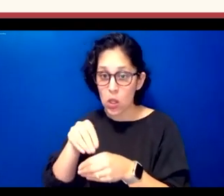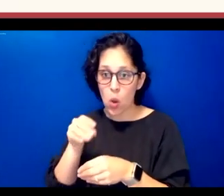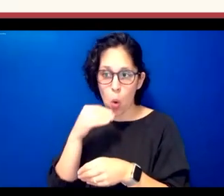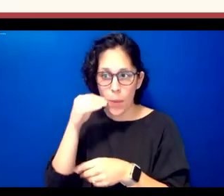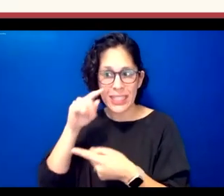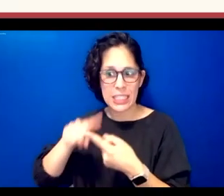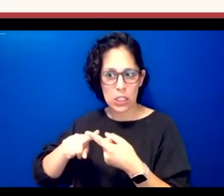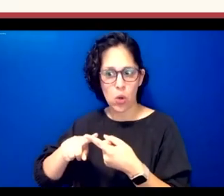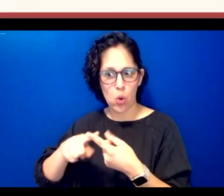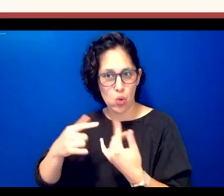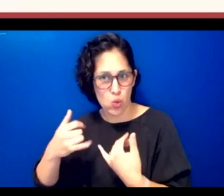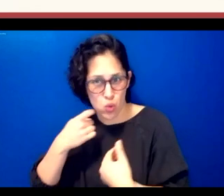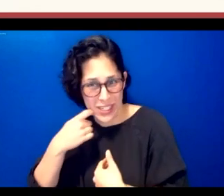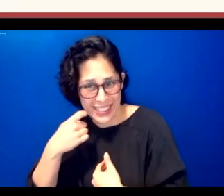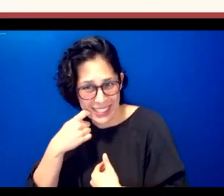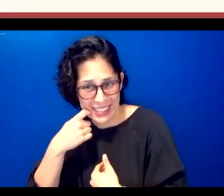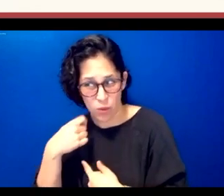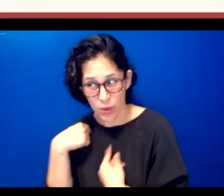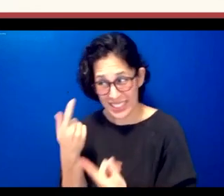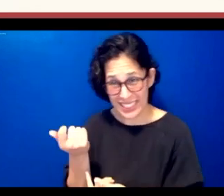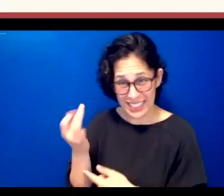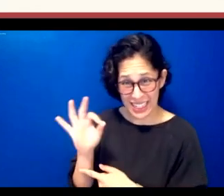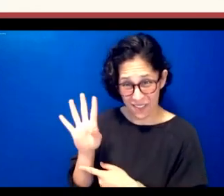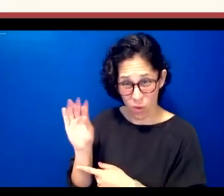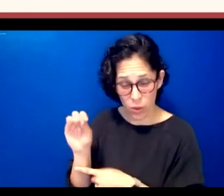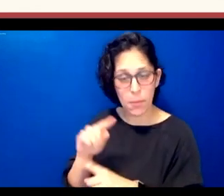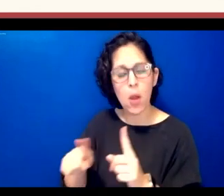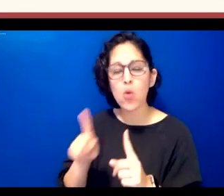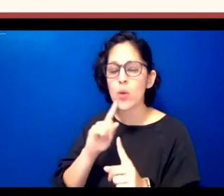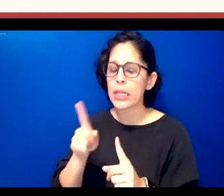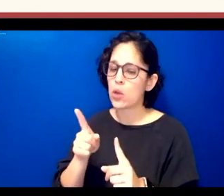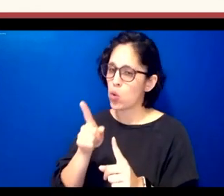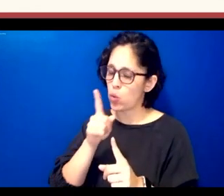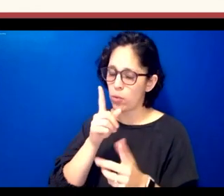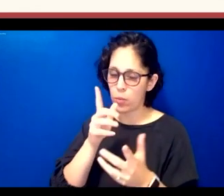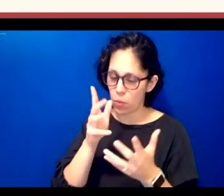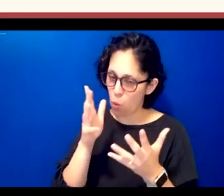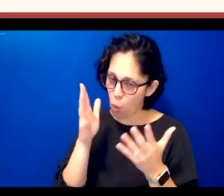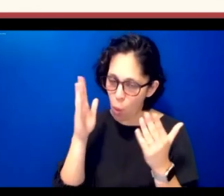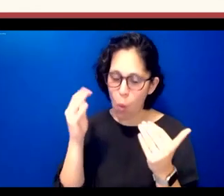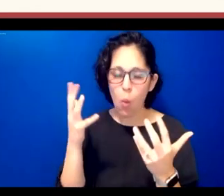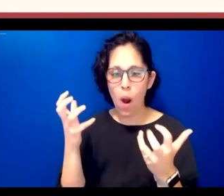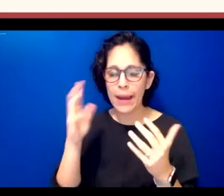um but this is something that we we truly hope to see in the future is chickasaw people